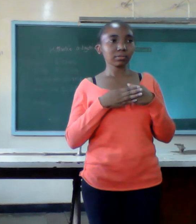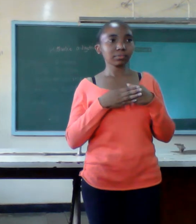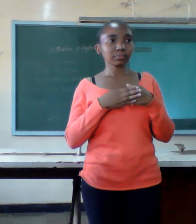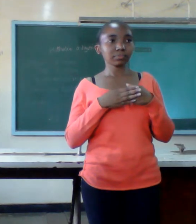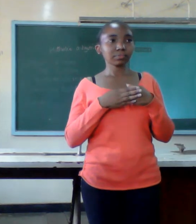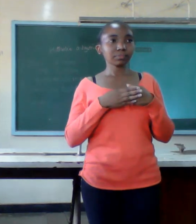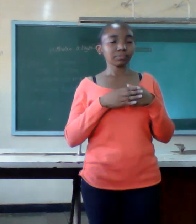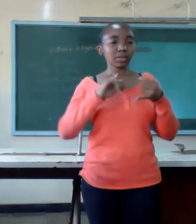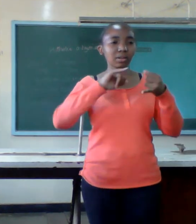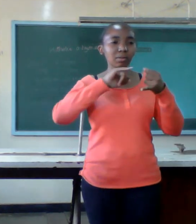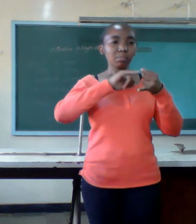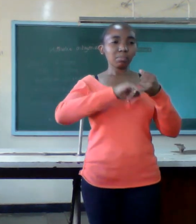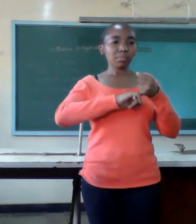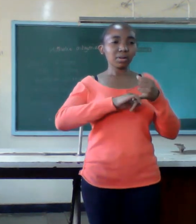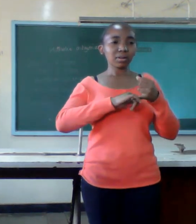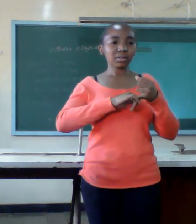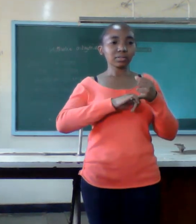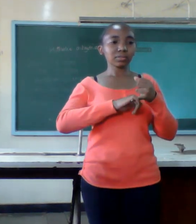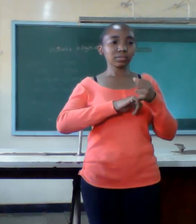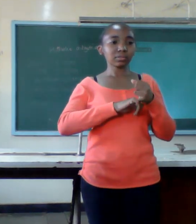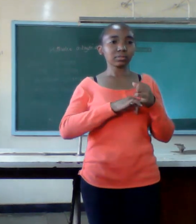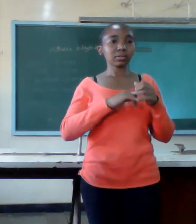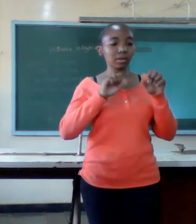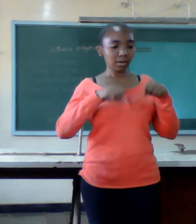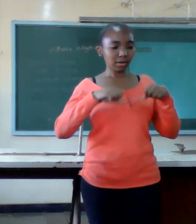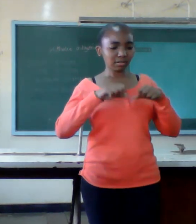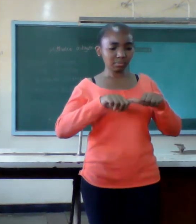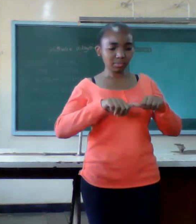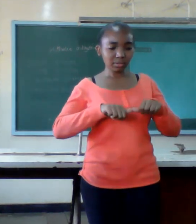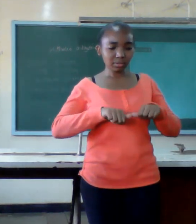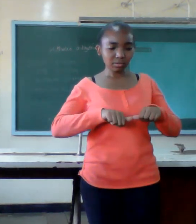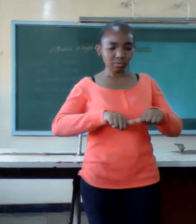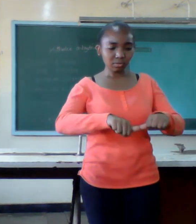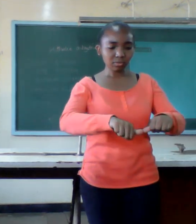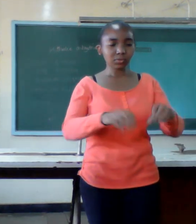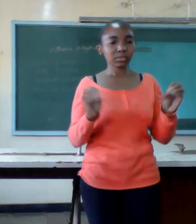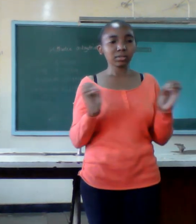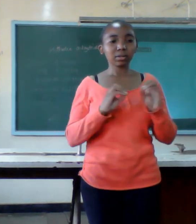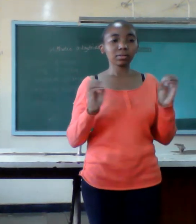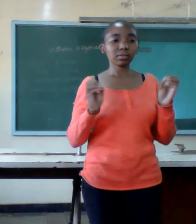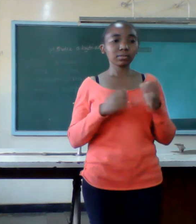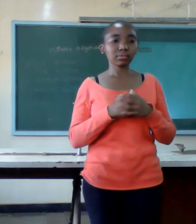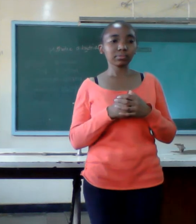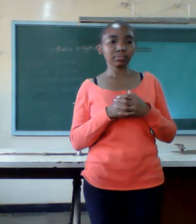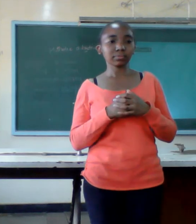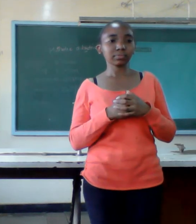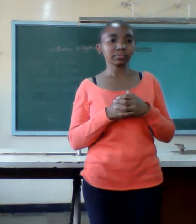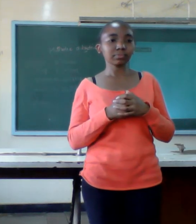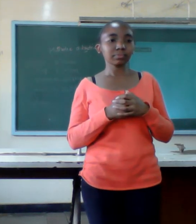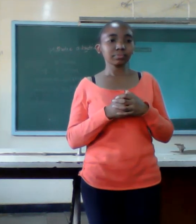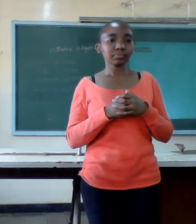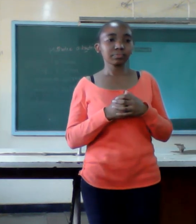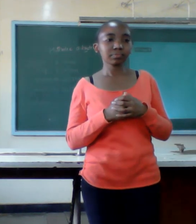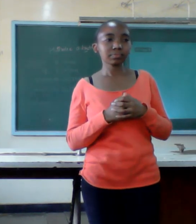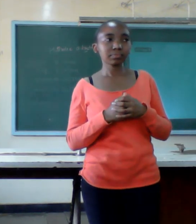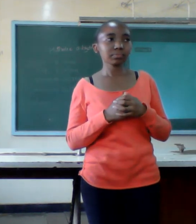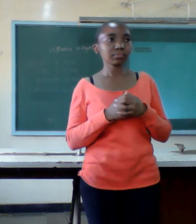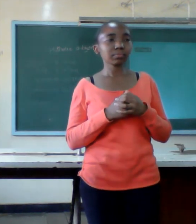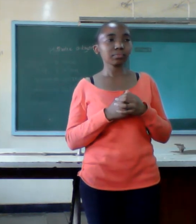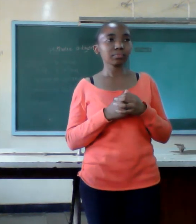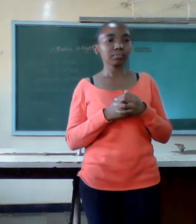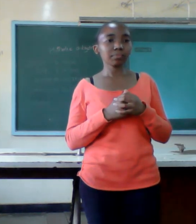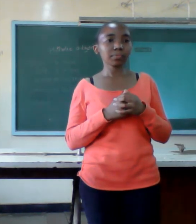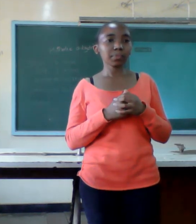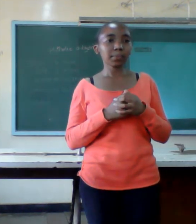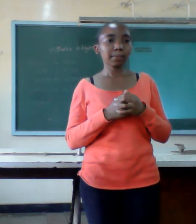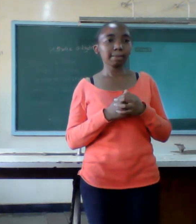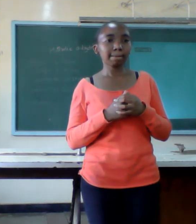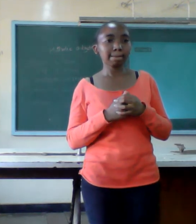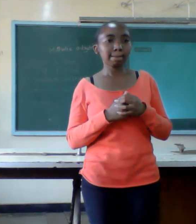permanent commitment love is the groove that speaks the couple together